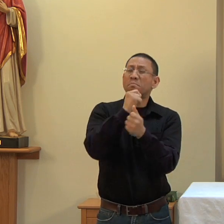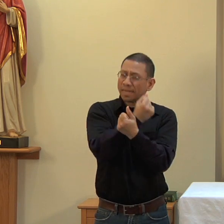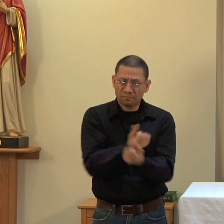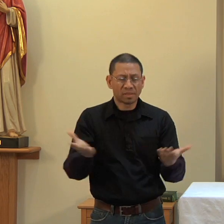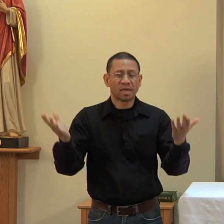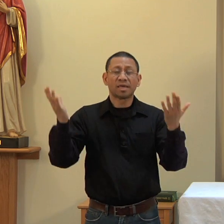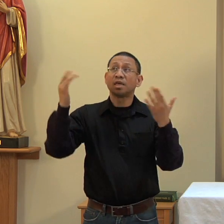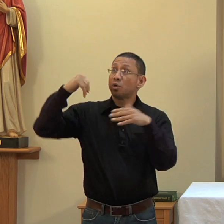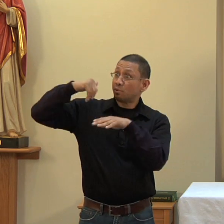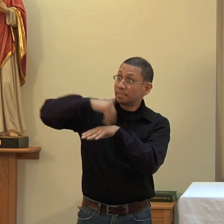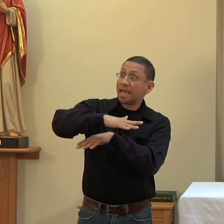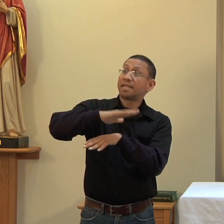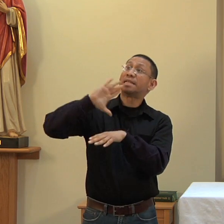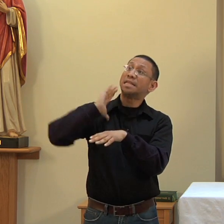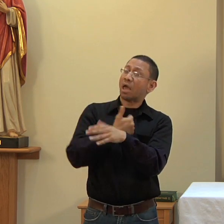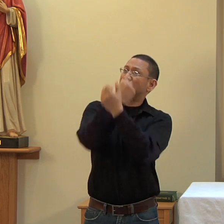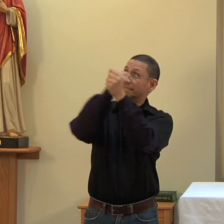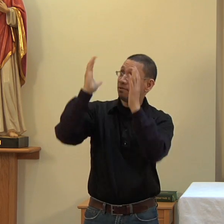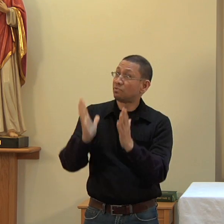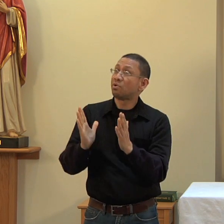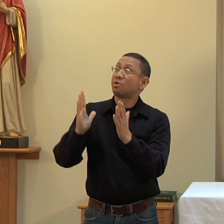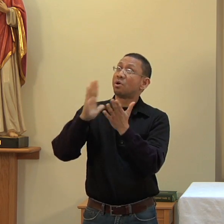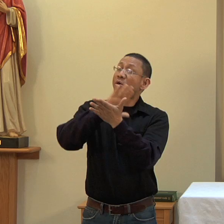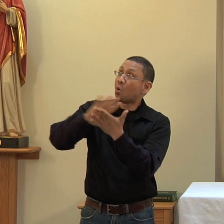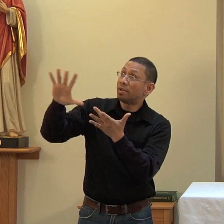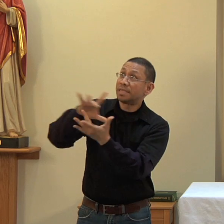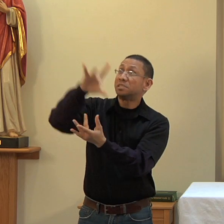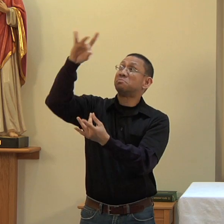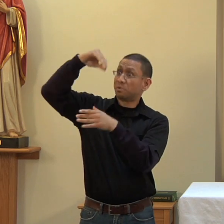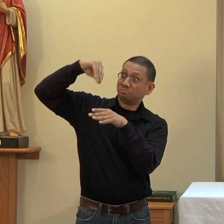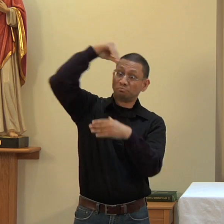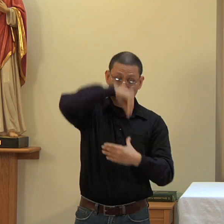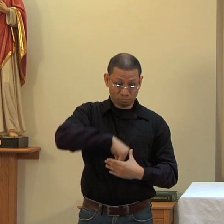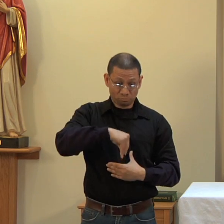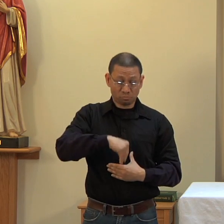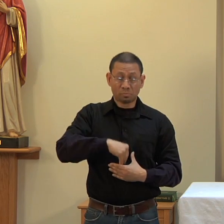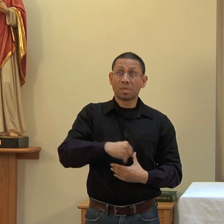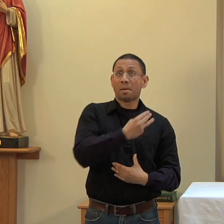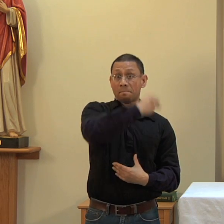whom you sent as our Savior and Redeemer, incarnate by the Holy Spirit and born of the